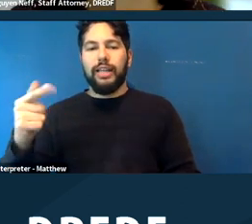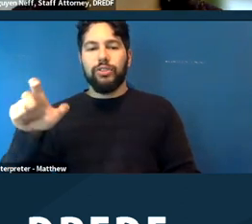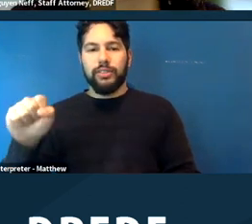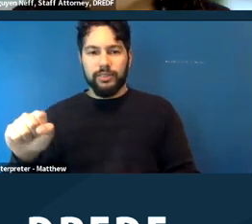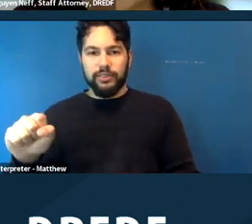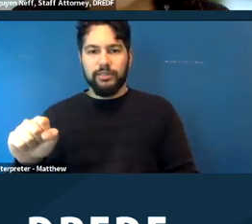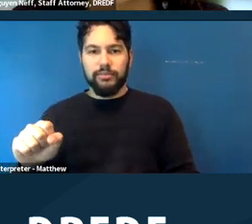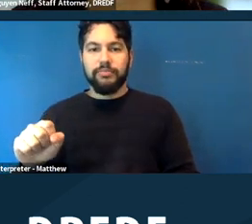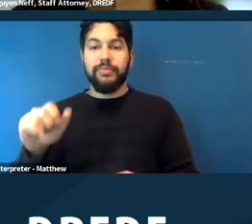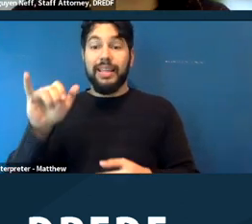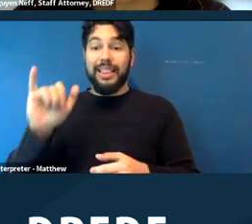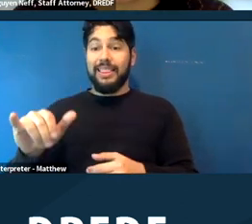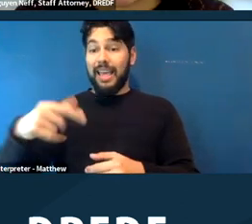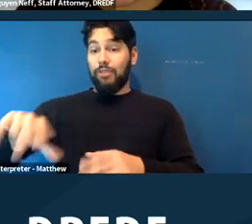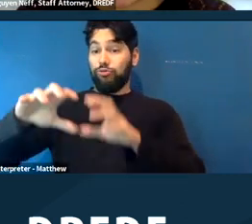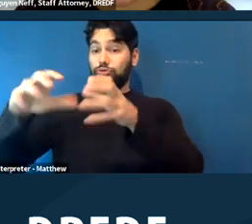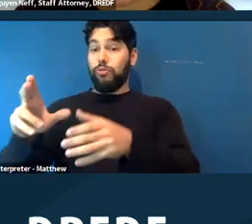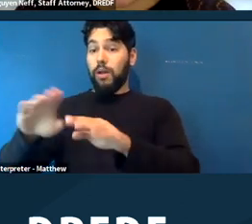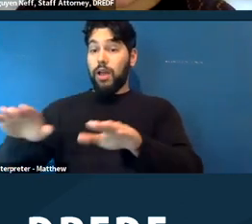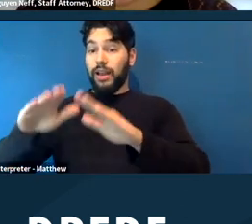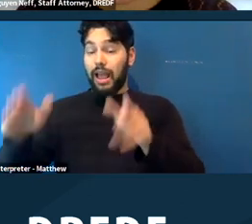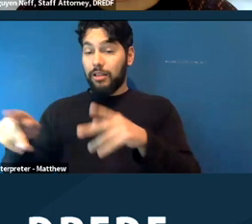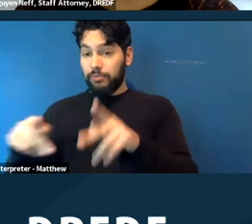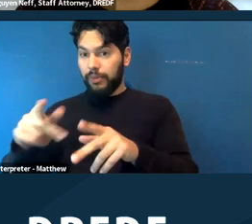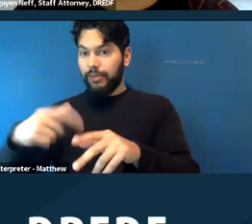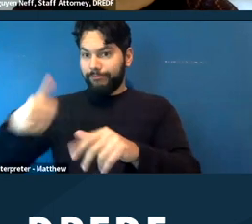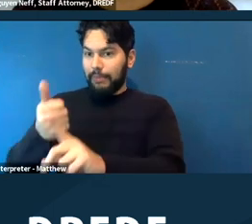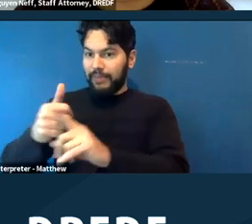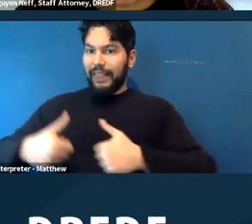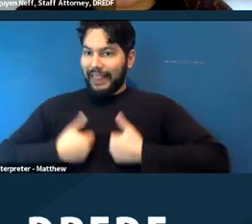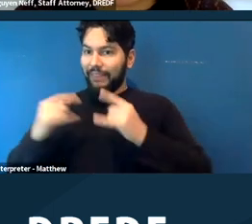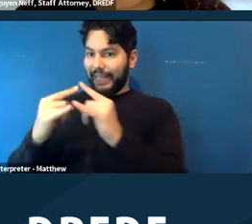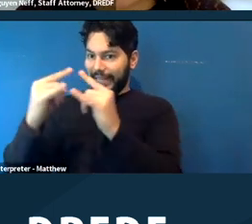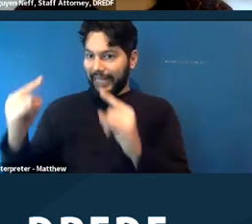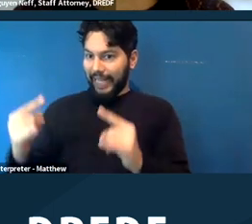some unhoused people who were living in an encampment in L.A., where the police force